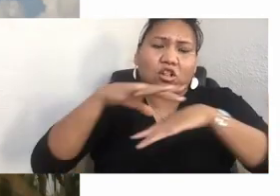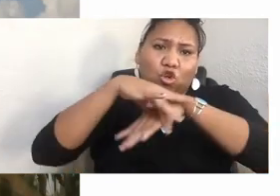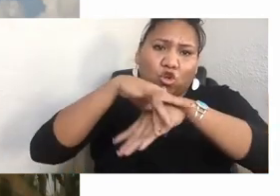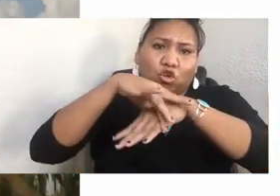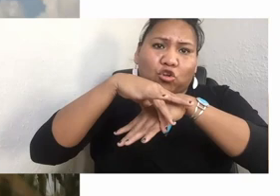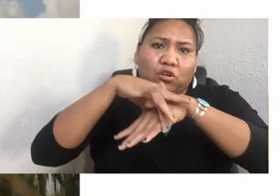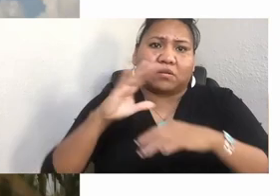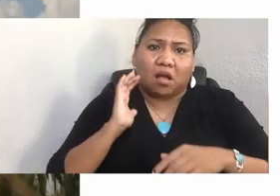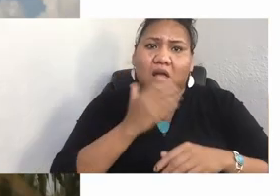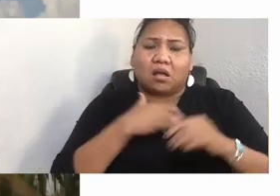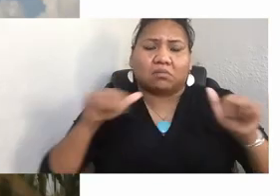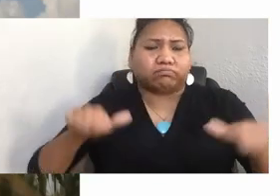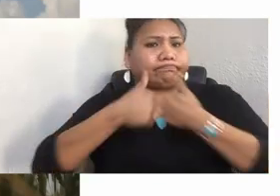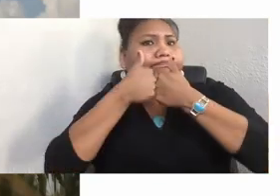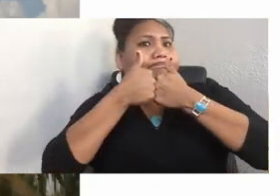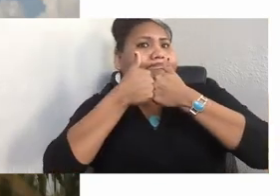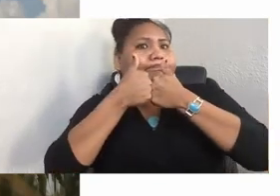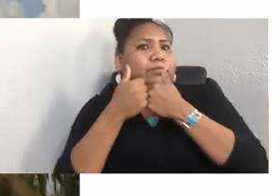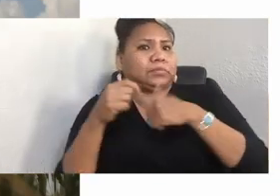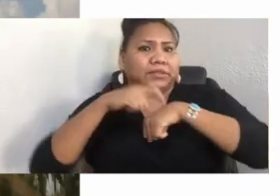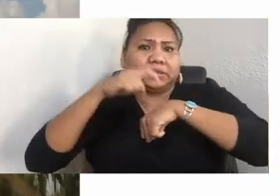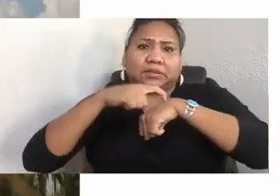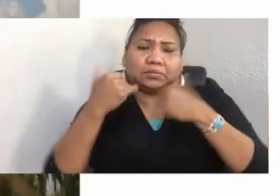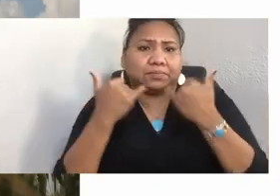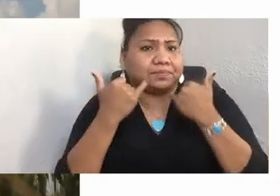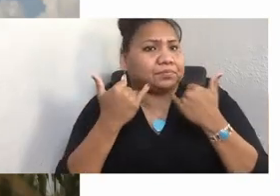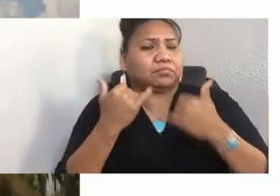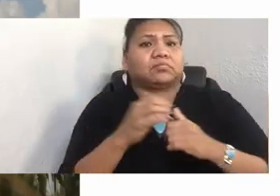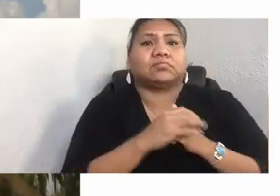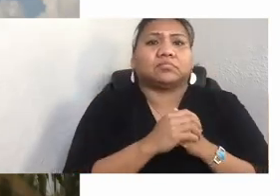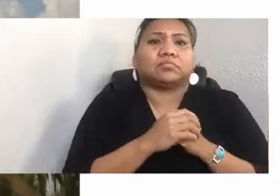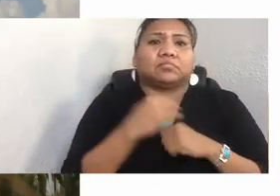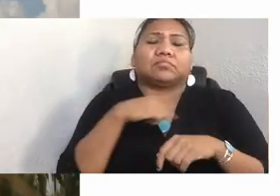at this point in our journey. We have been blessed by being indigenous.